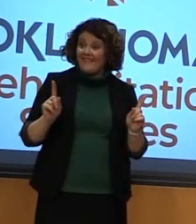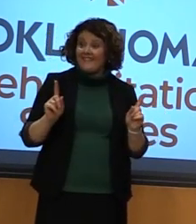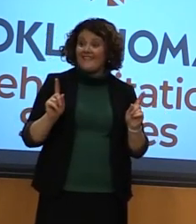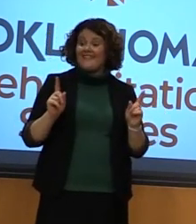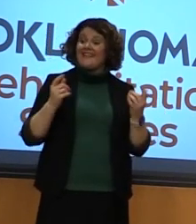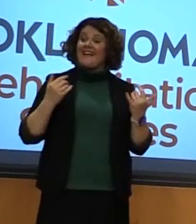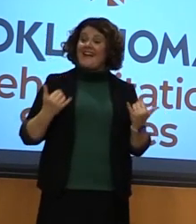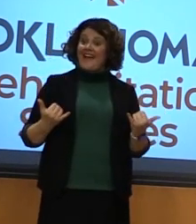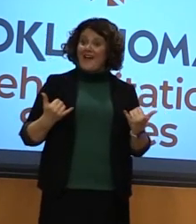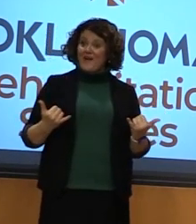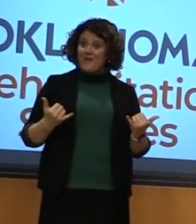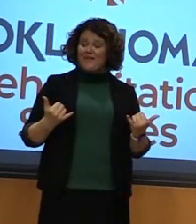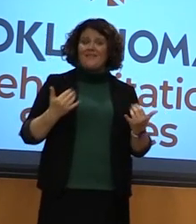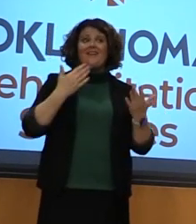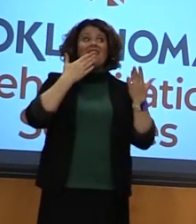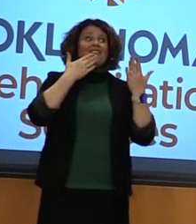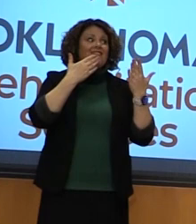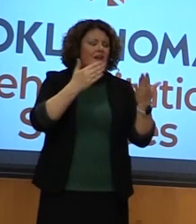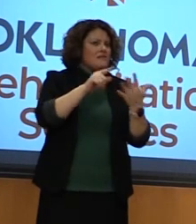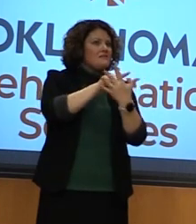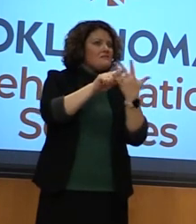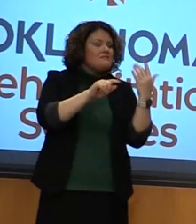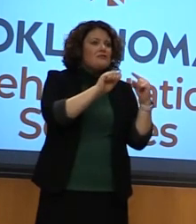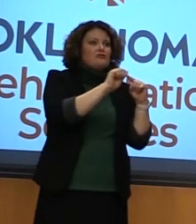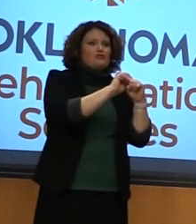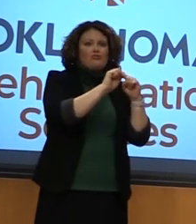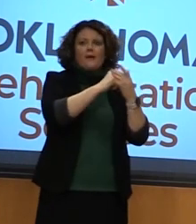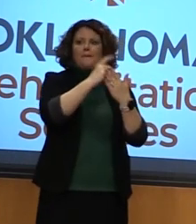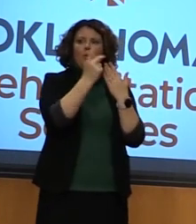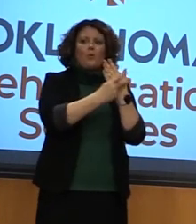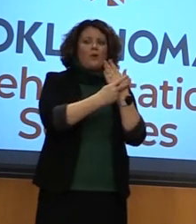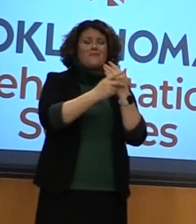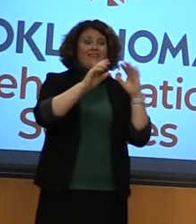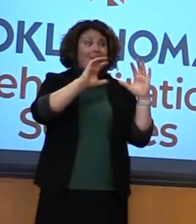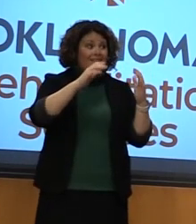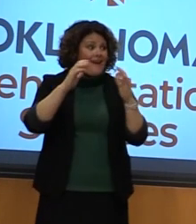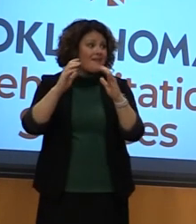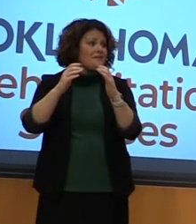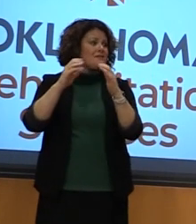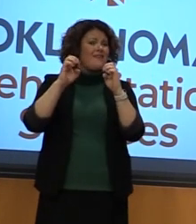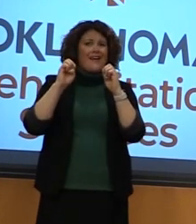now thanks to the training programs, classes and educational lessons provided by the